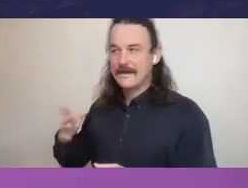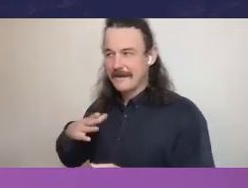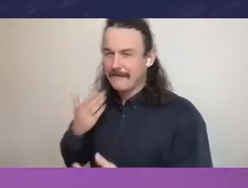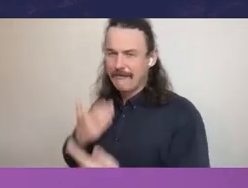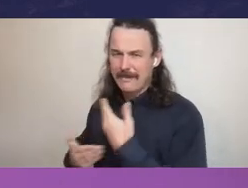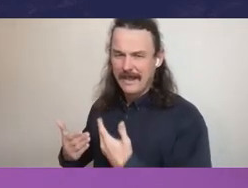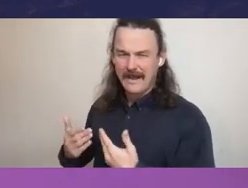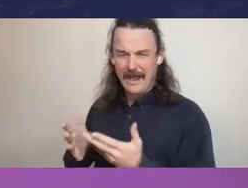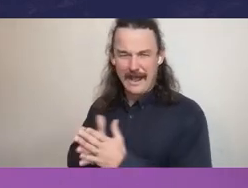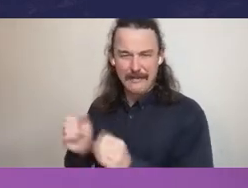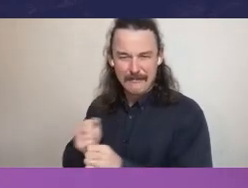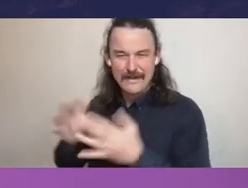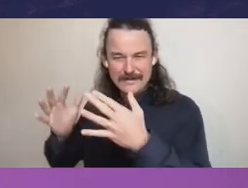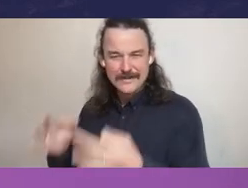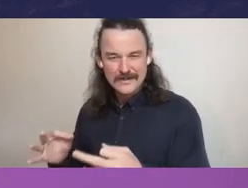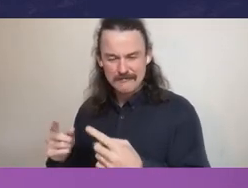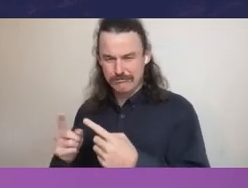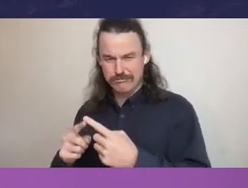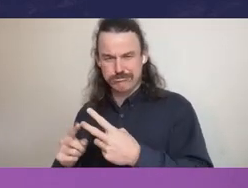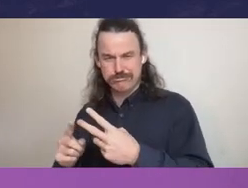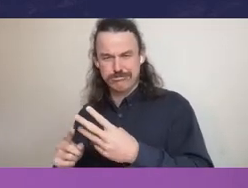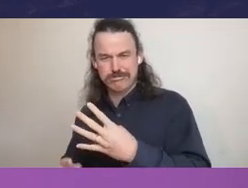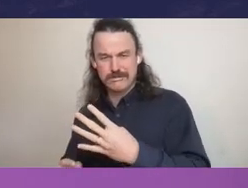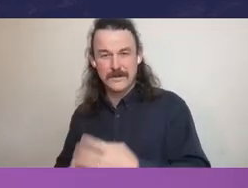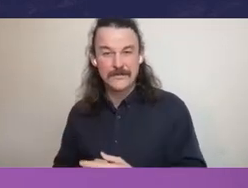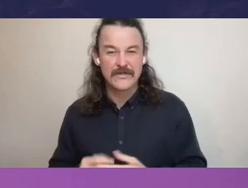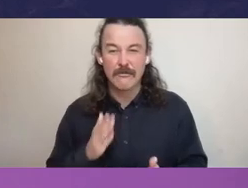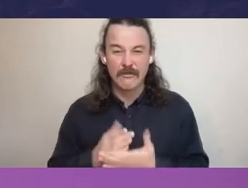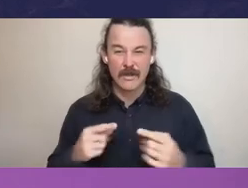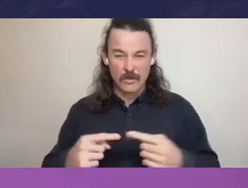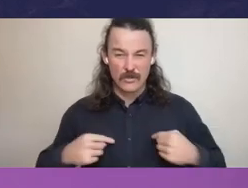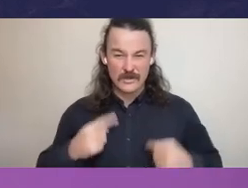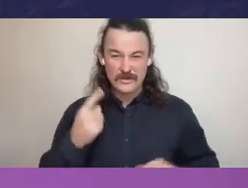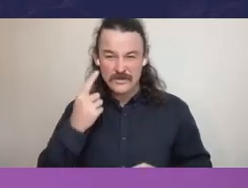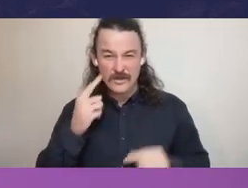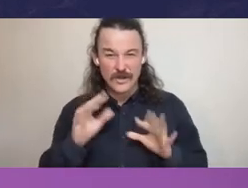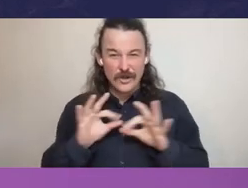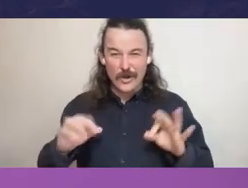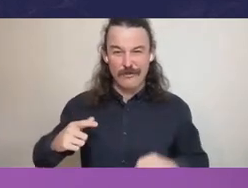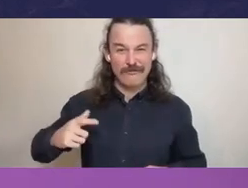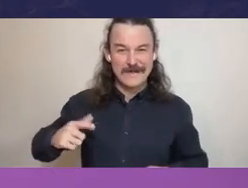where there's no reasons for decisions, for example, and no reasons are given,